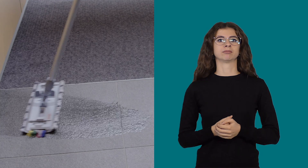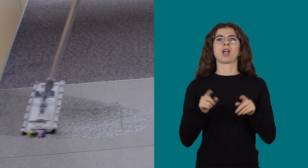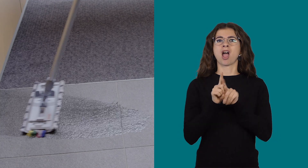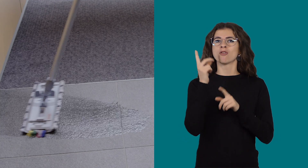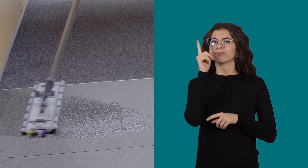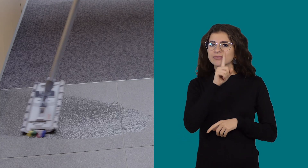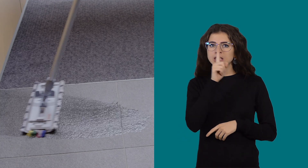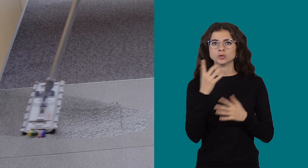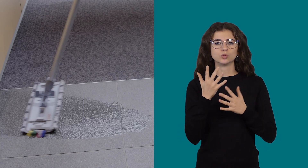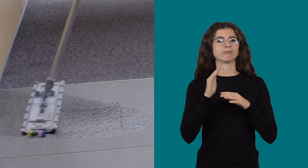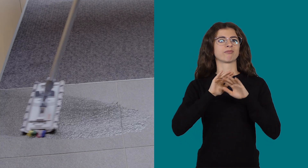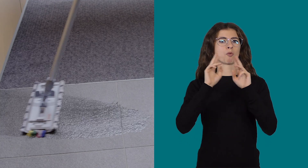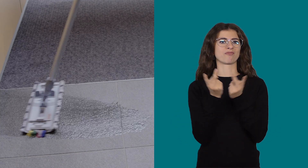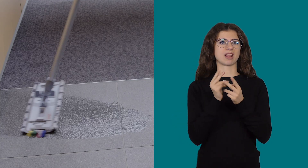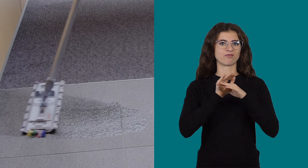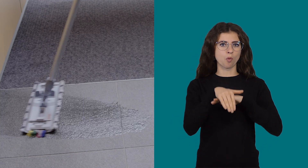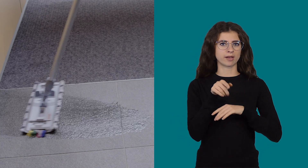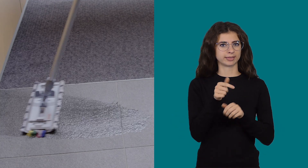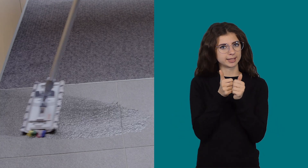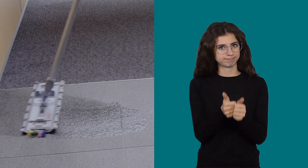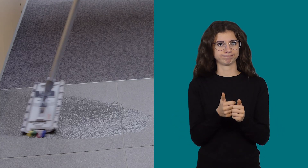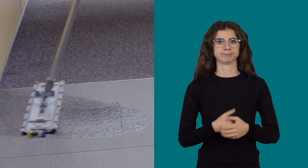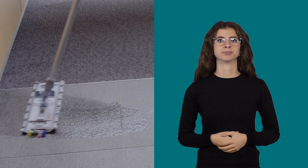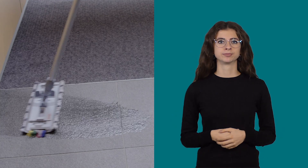but he tries to keep it as environmentally friendly as possible.